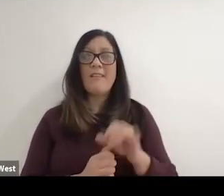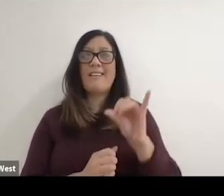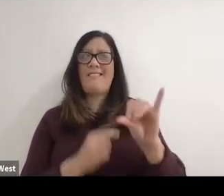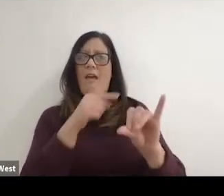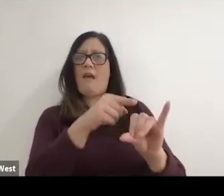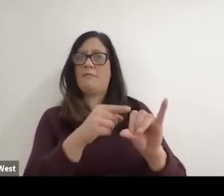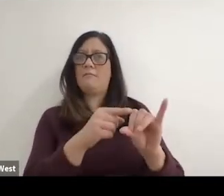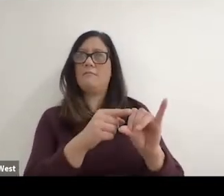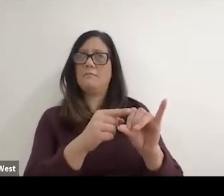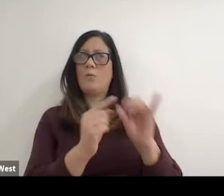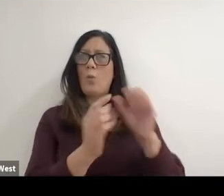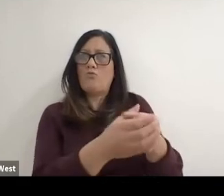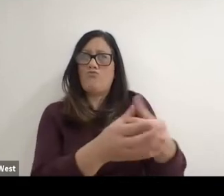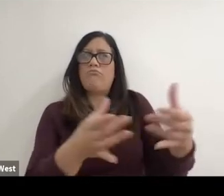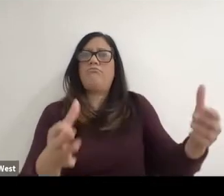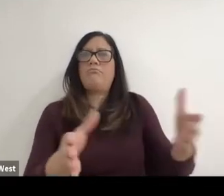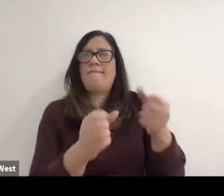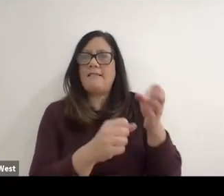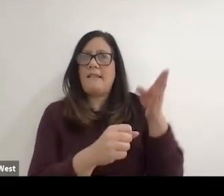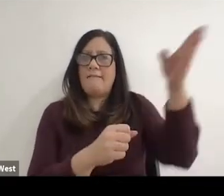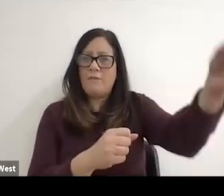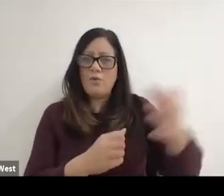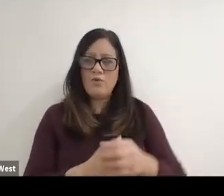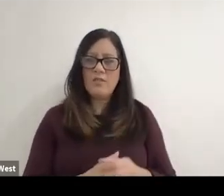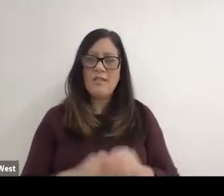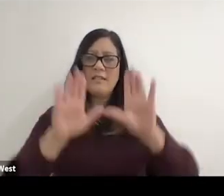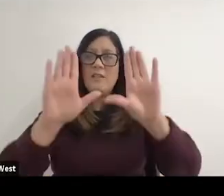very fast in the future. And so it was just great to see that it's